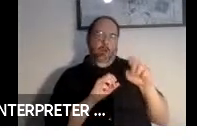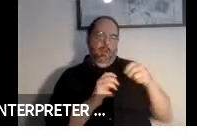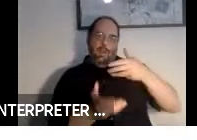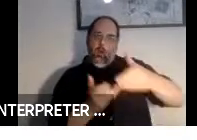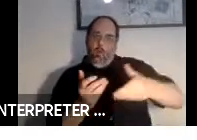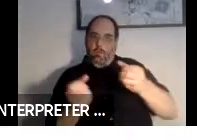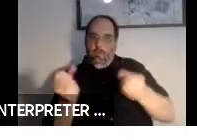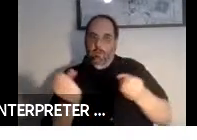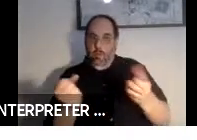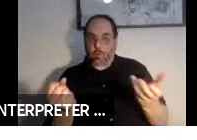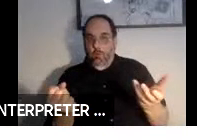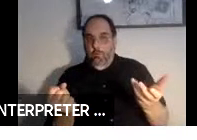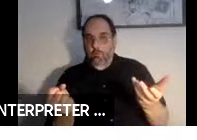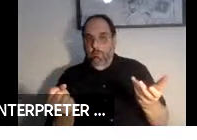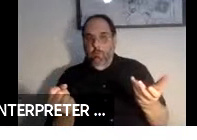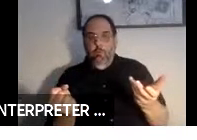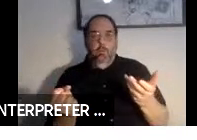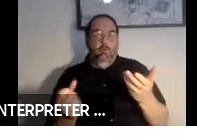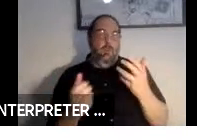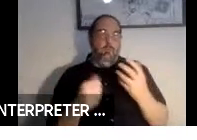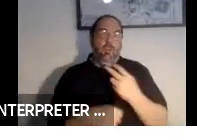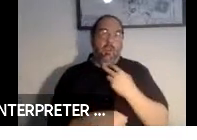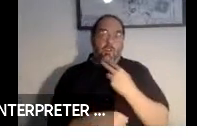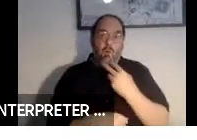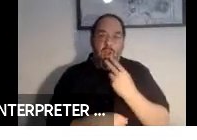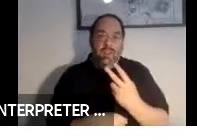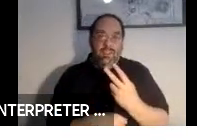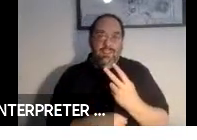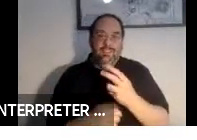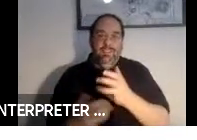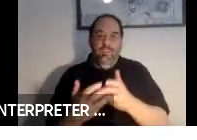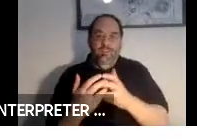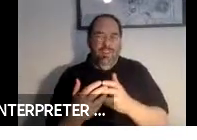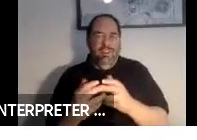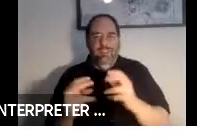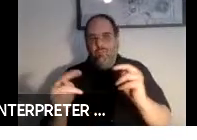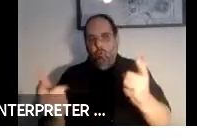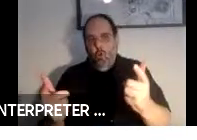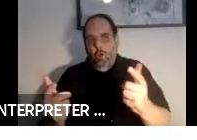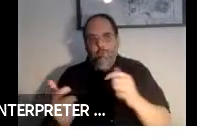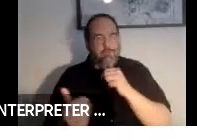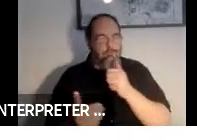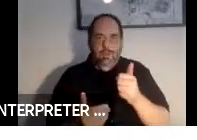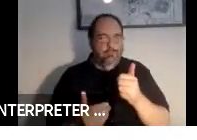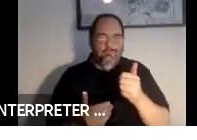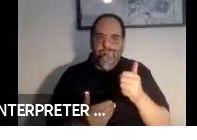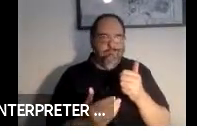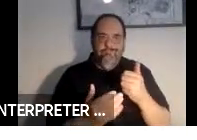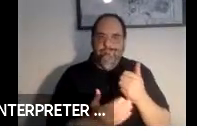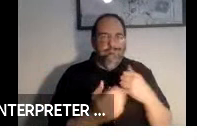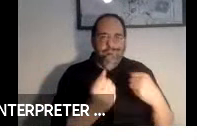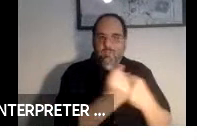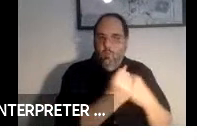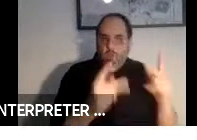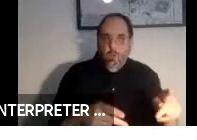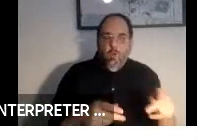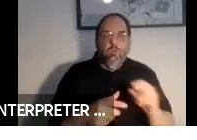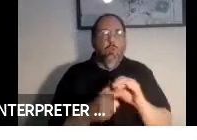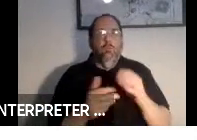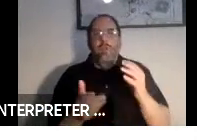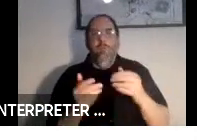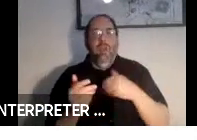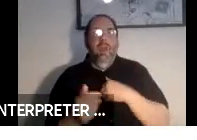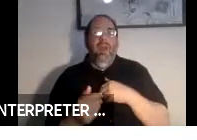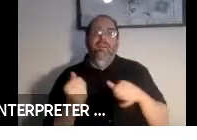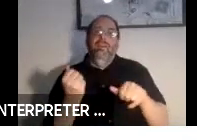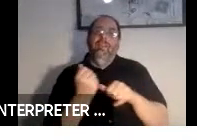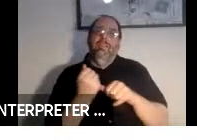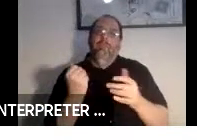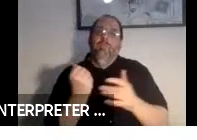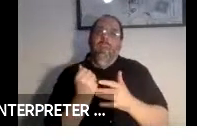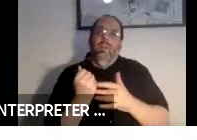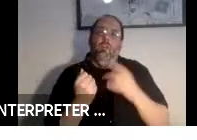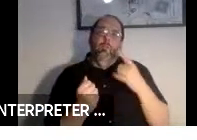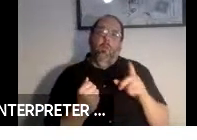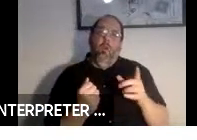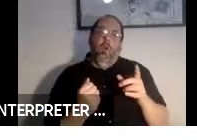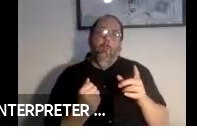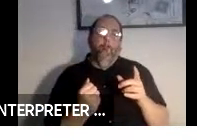because it is voice interface is lacking or maybe it has assistive technology for, to be able to